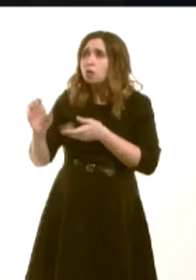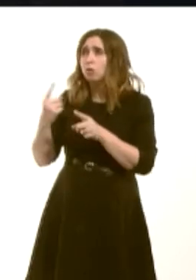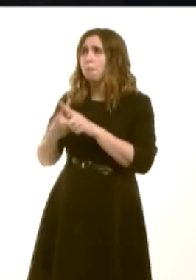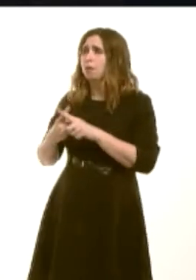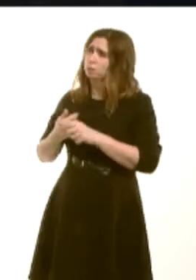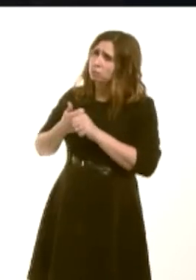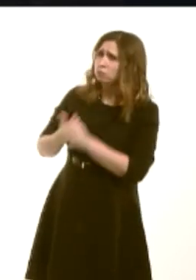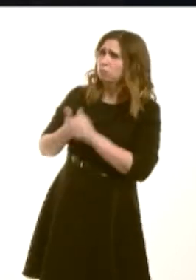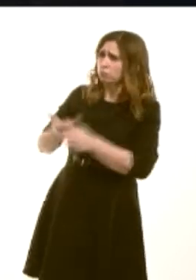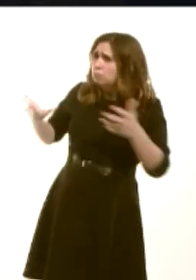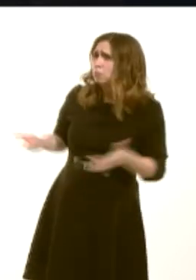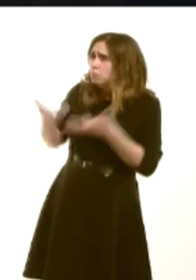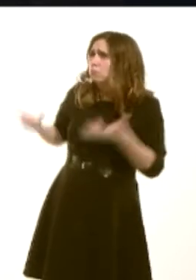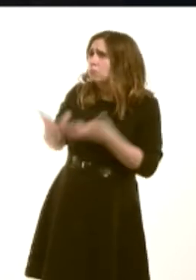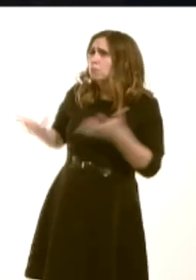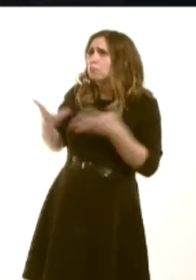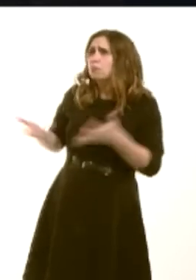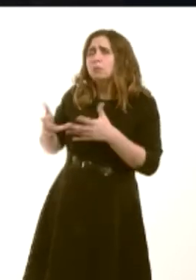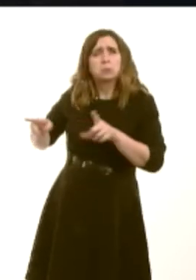waysóto encouraging important developments of this kind?